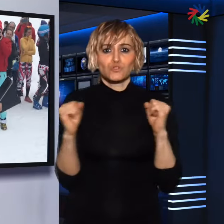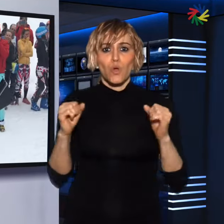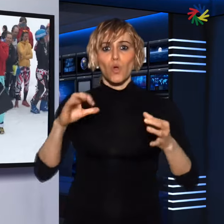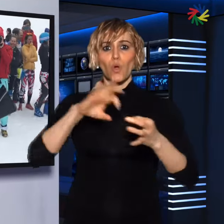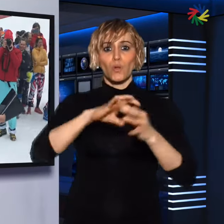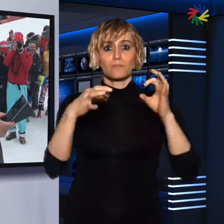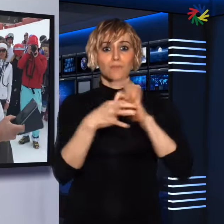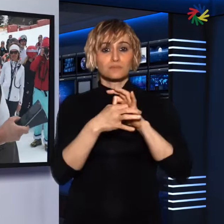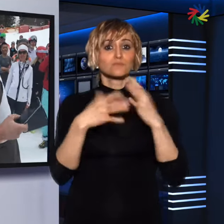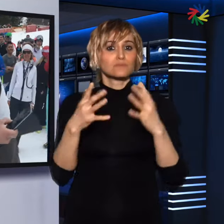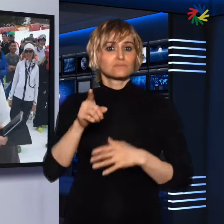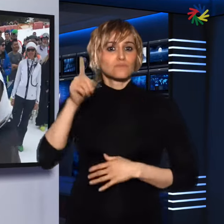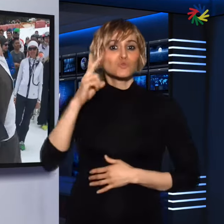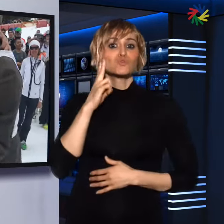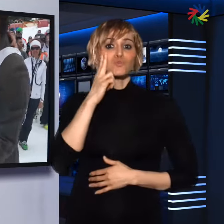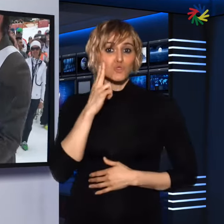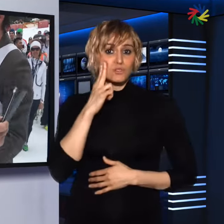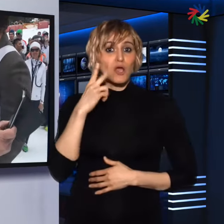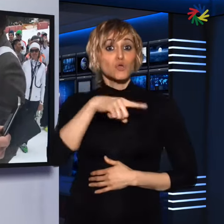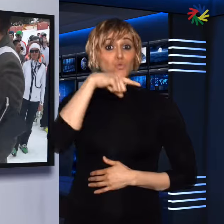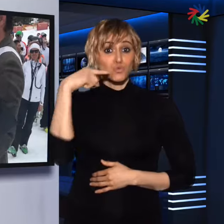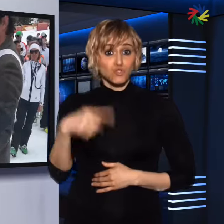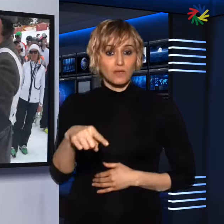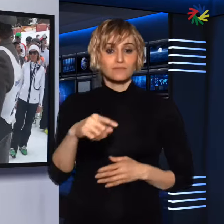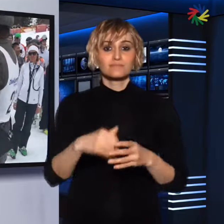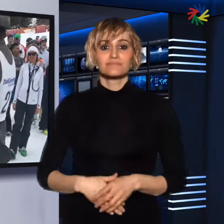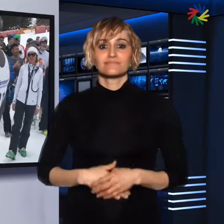Games in Sochi, Russia.